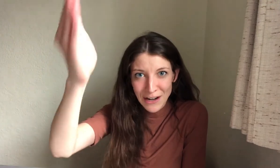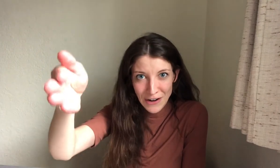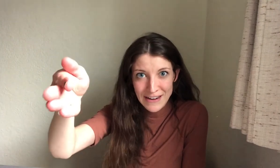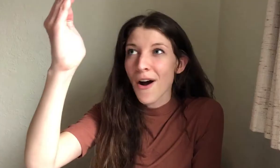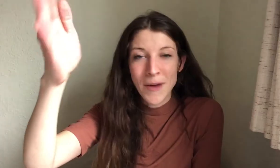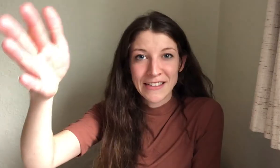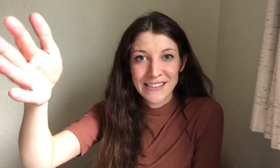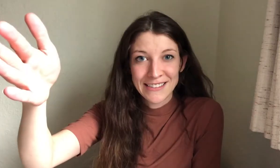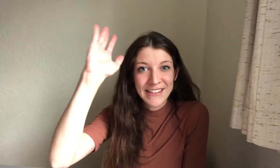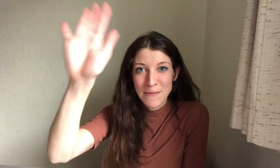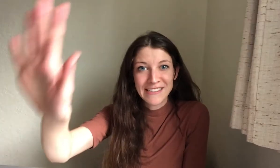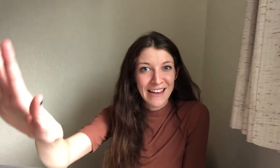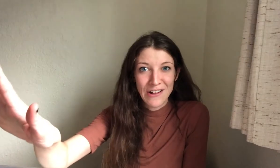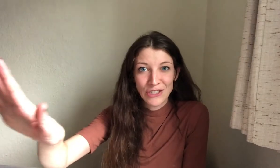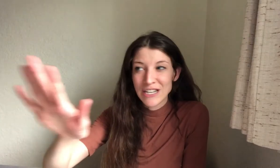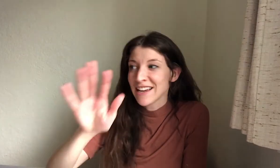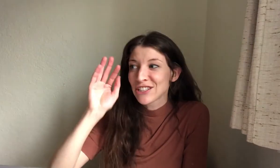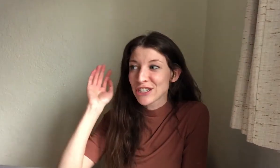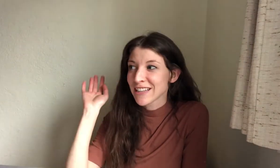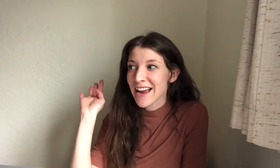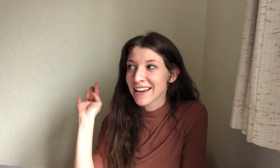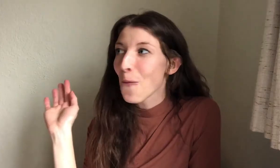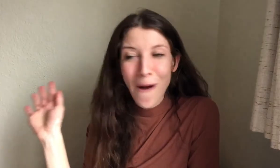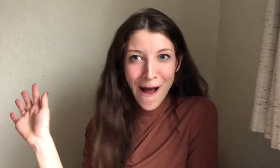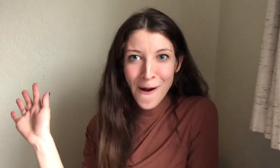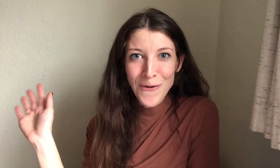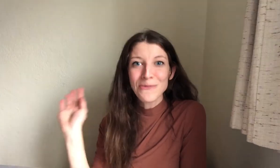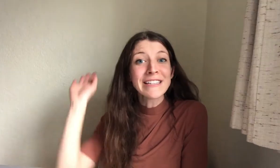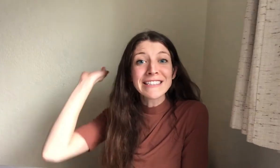hearing aids. Oh my goodness. It's amazing technology, it's just like you want to just